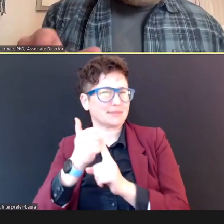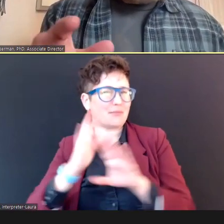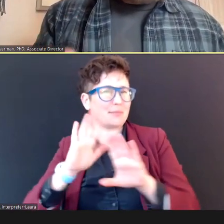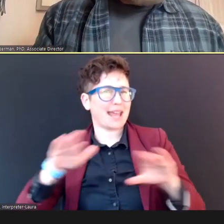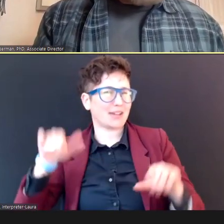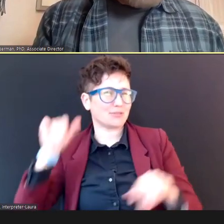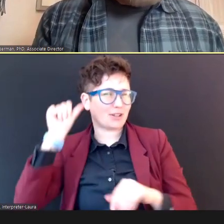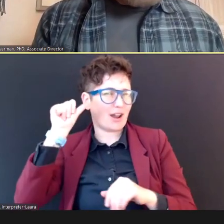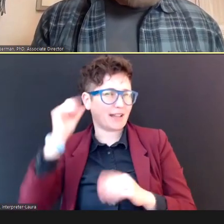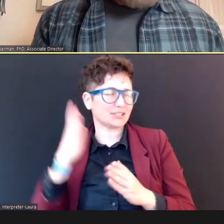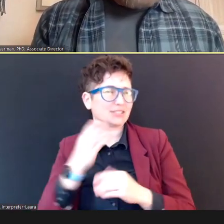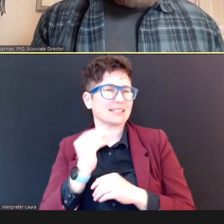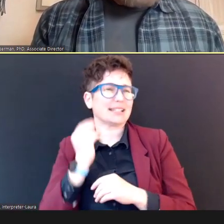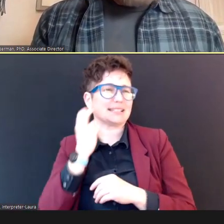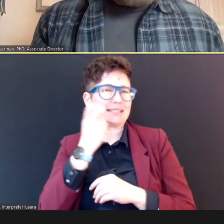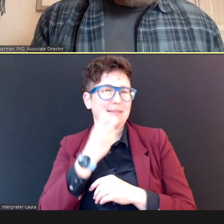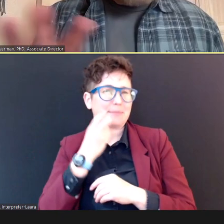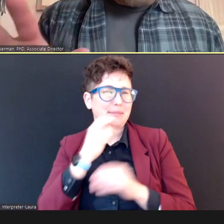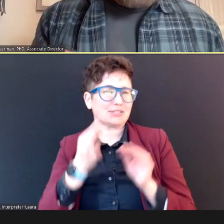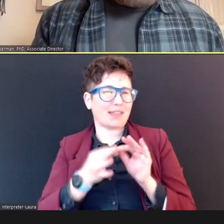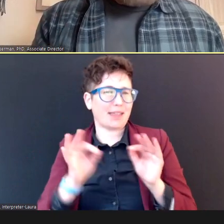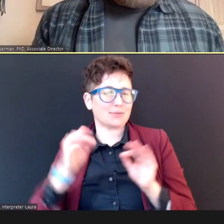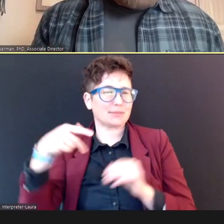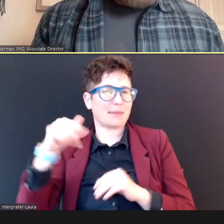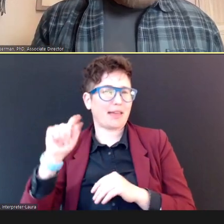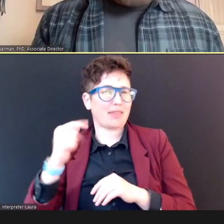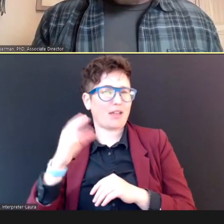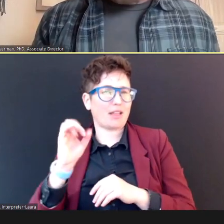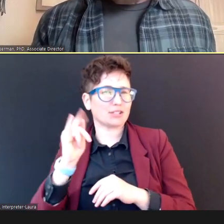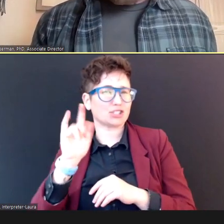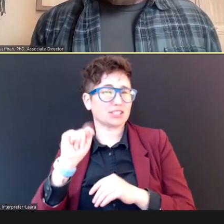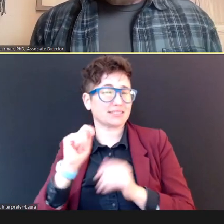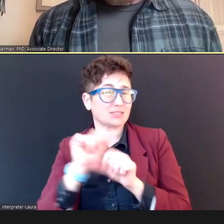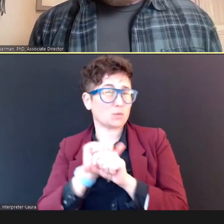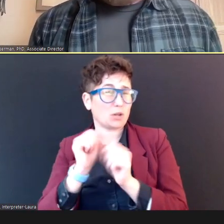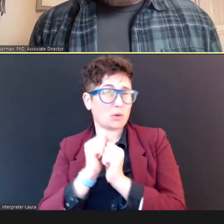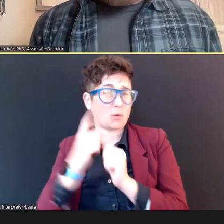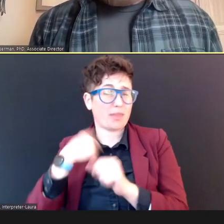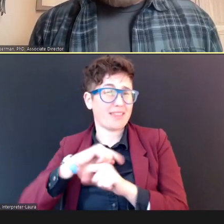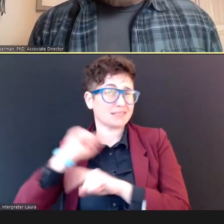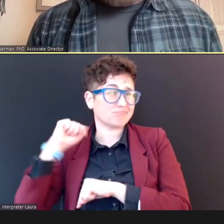language pathologist who has worked with us from the very beginning of our work, with the ECHO Initiative. Terry Foust, AuD, CCC-A/SLP: